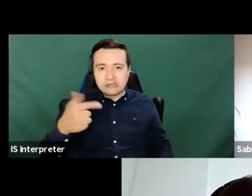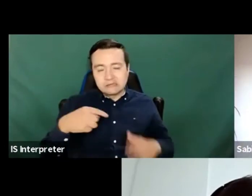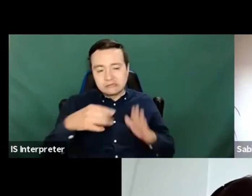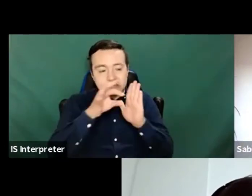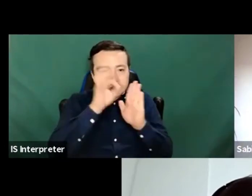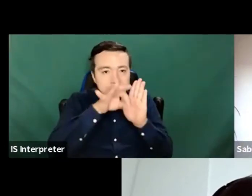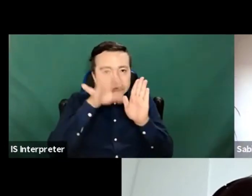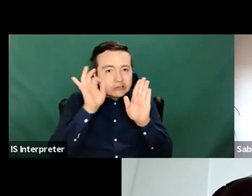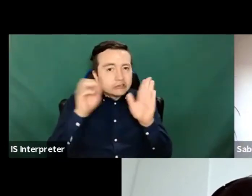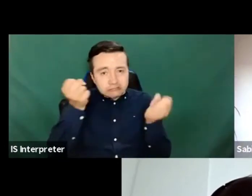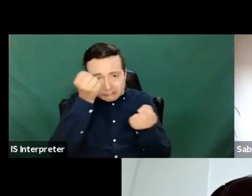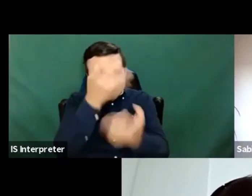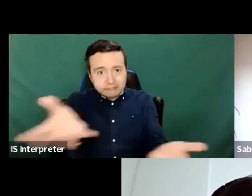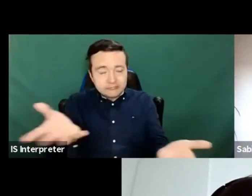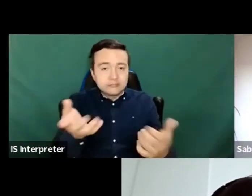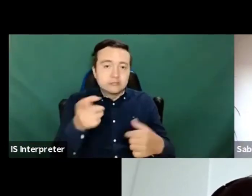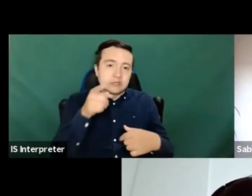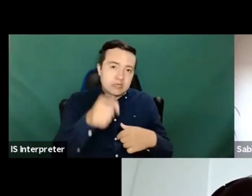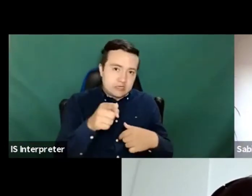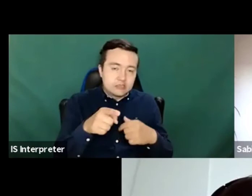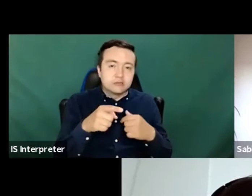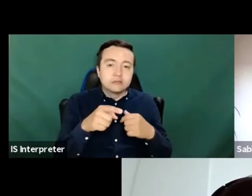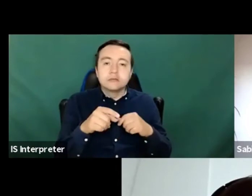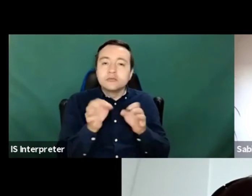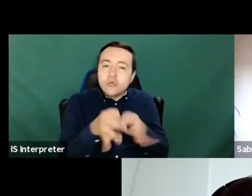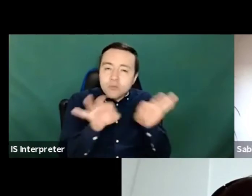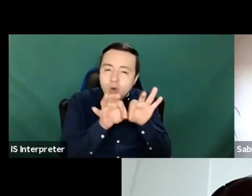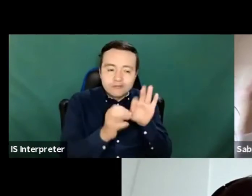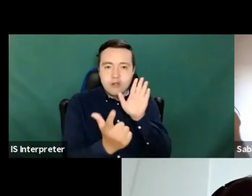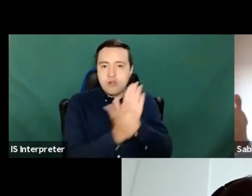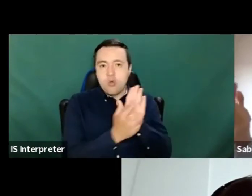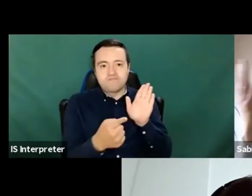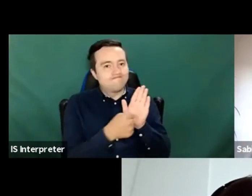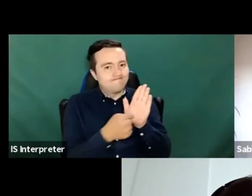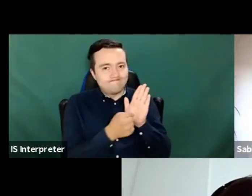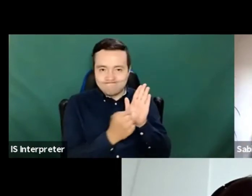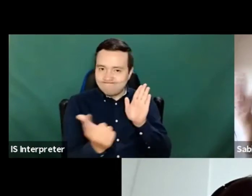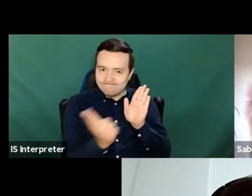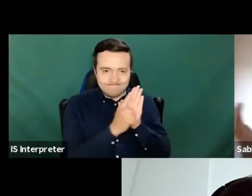was one giving it the gravitas and importance of a law and the other was to provide a really